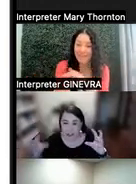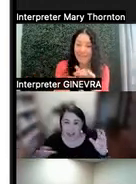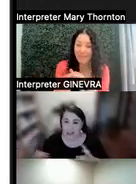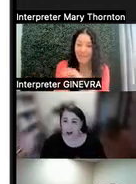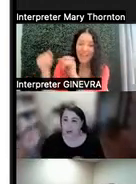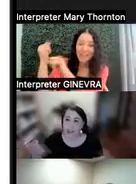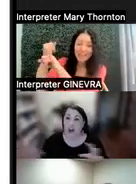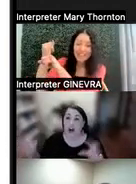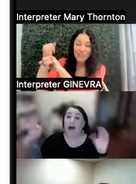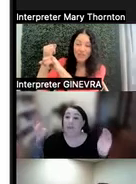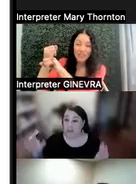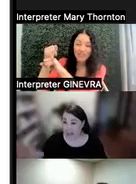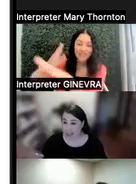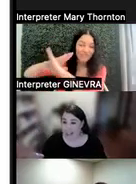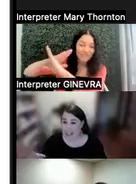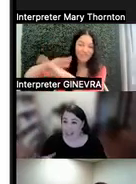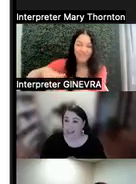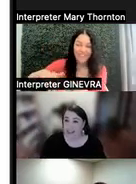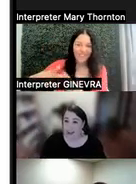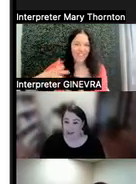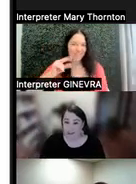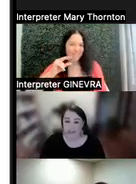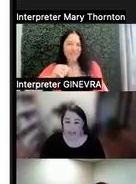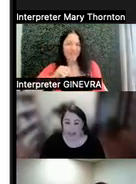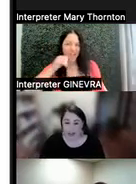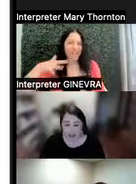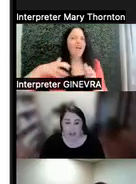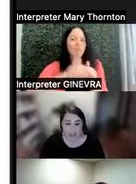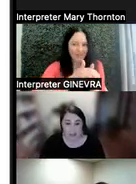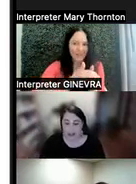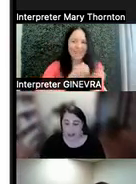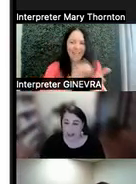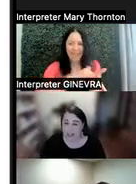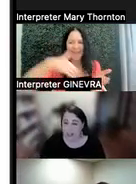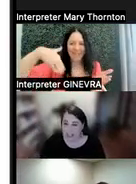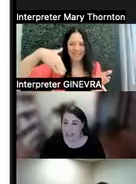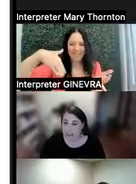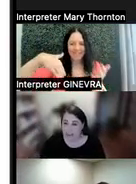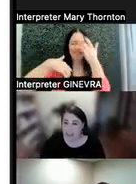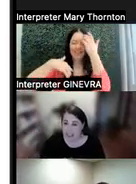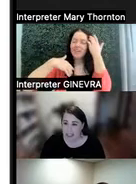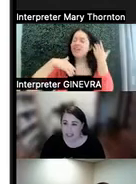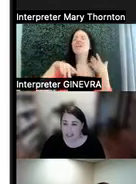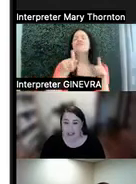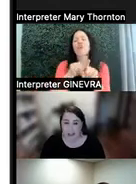has not always caught up to that yet. And also, depending on how many classes somebody is taking,